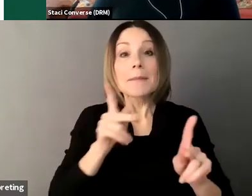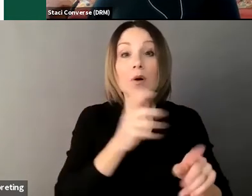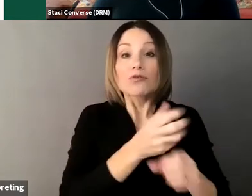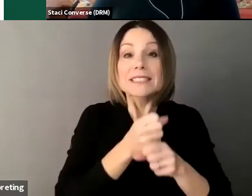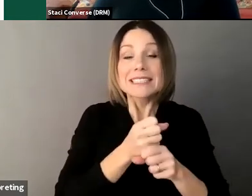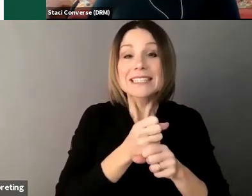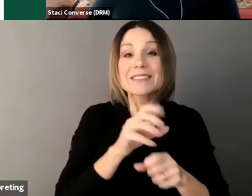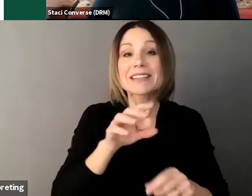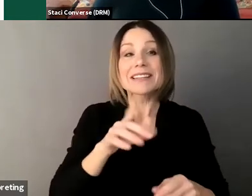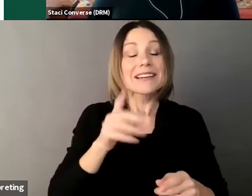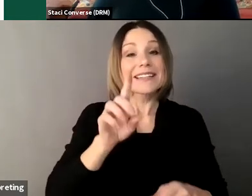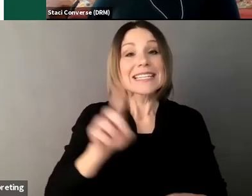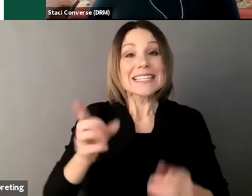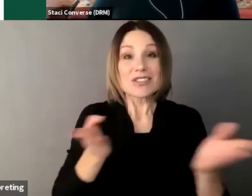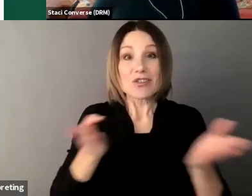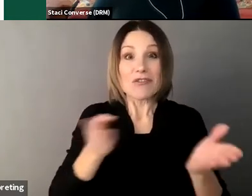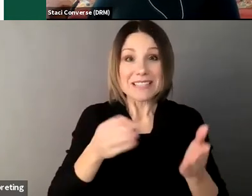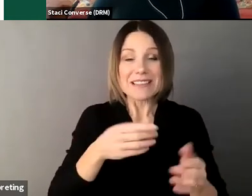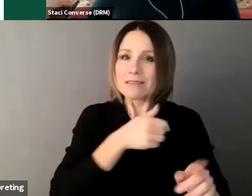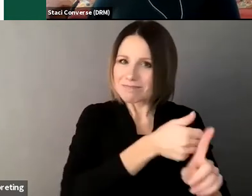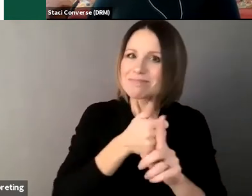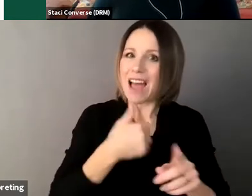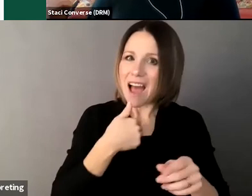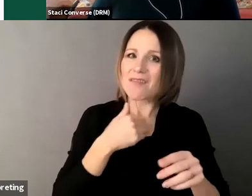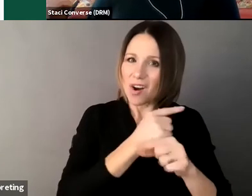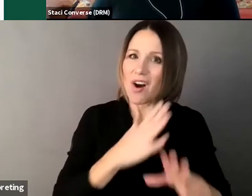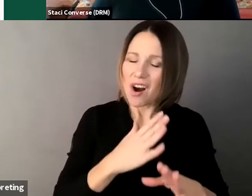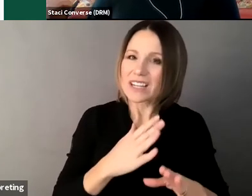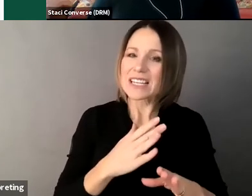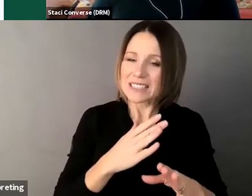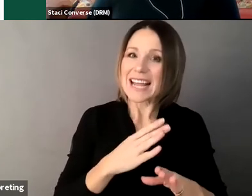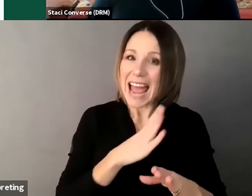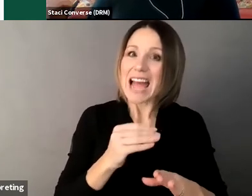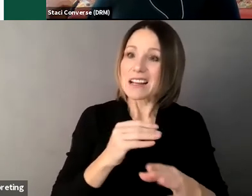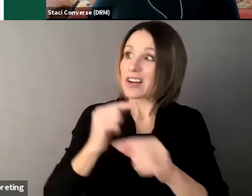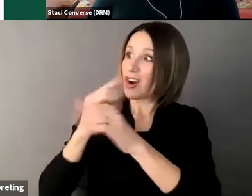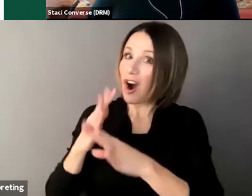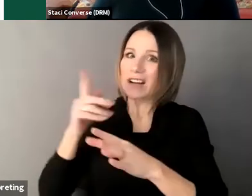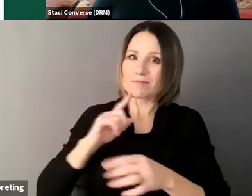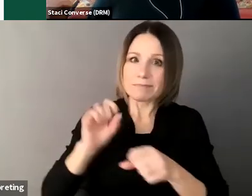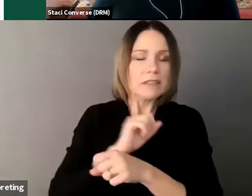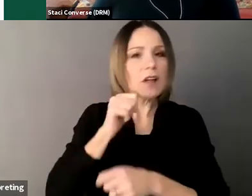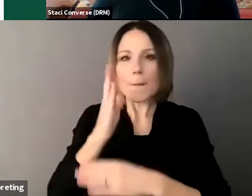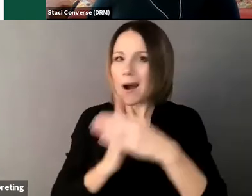of those guardians are full guardians and this compares to a national average of people receiving